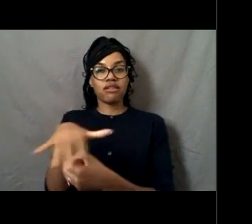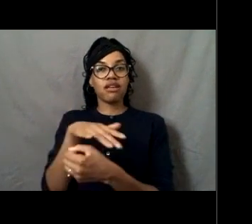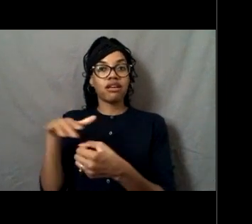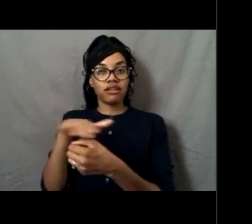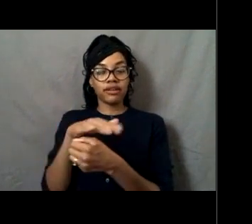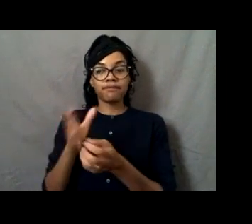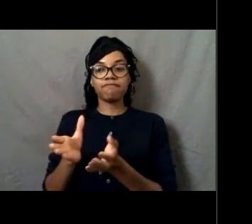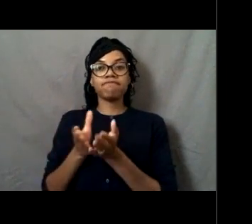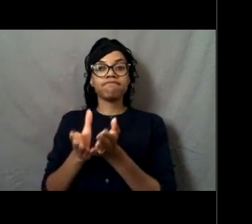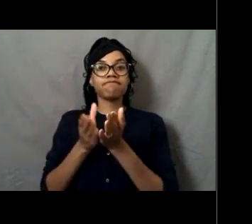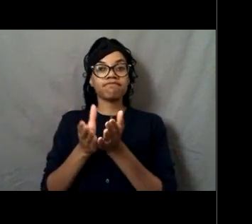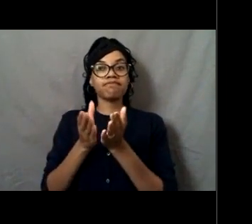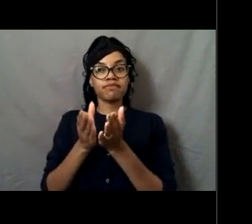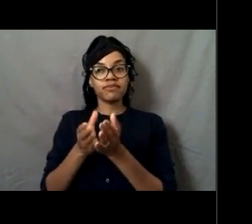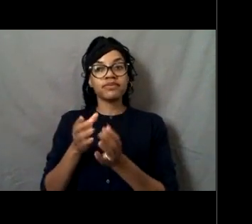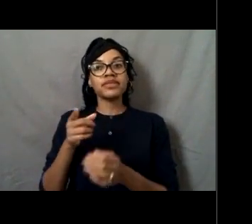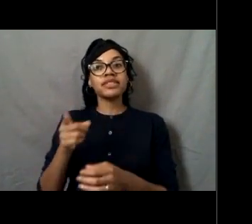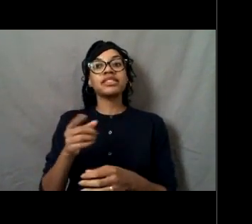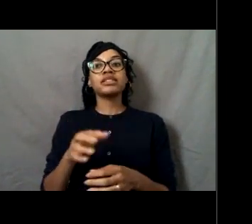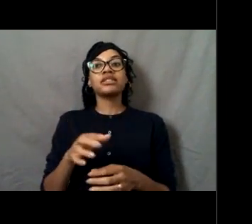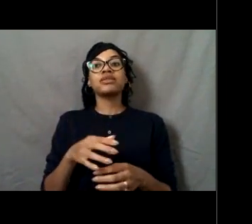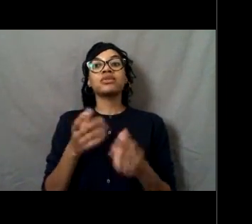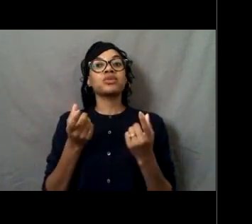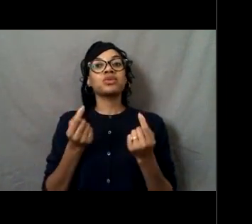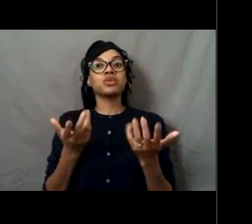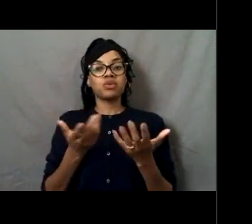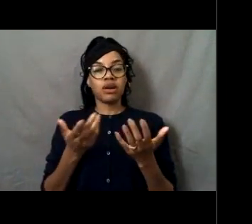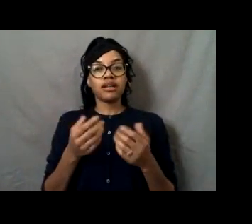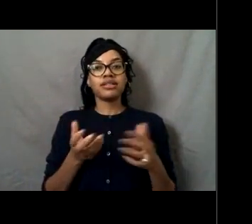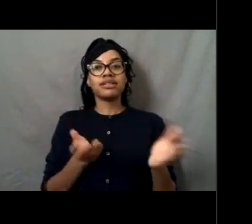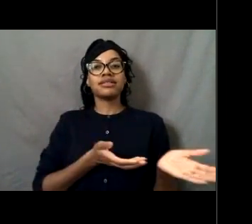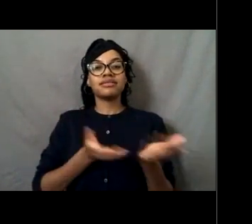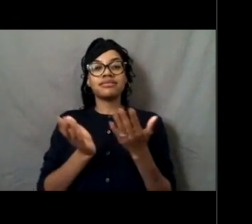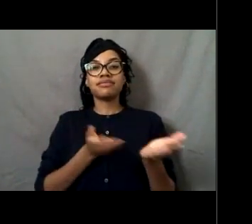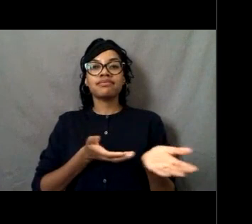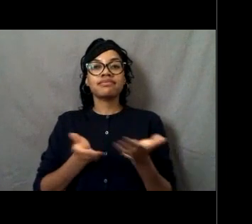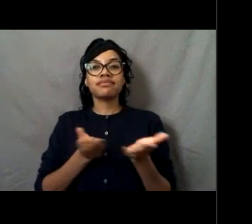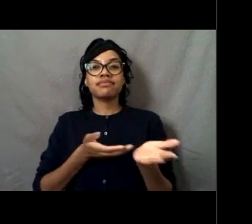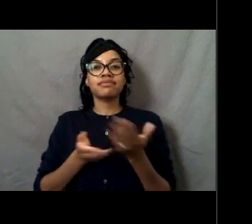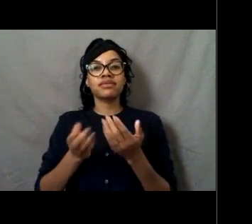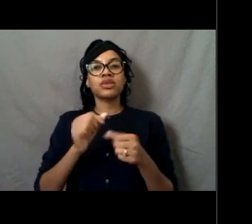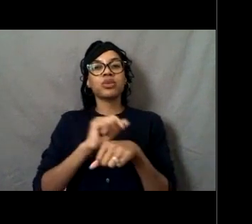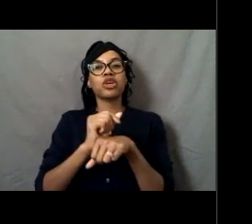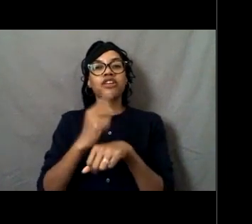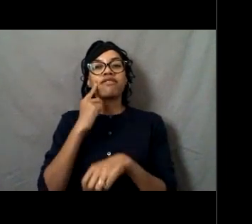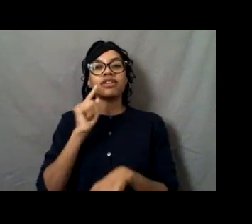from Alaska down to Seattle for the timber mills. And I thought this was a pretty cool piece